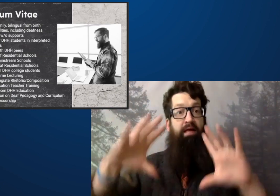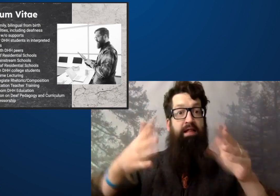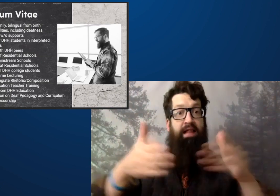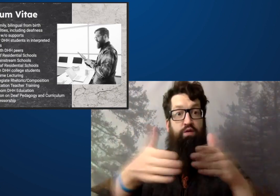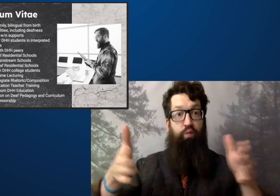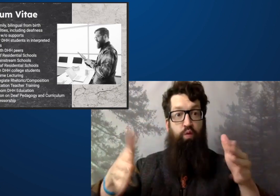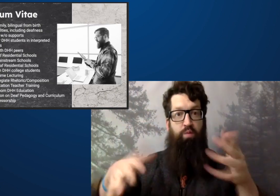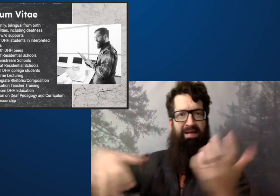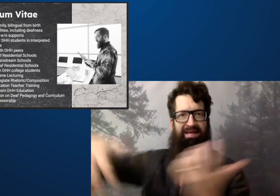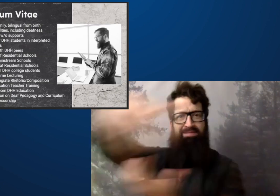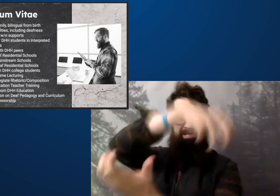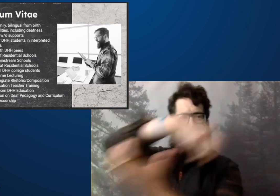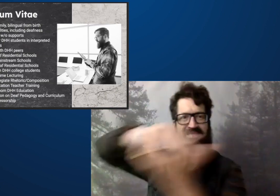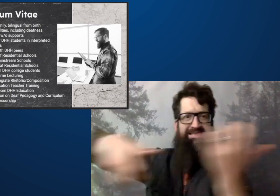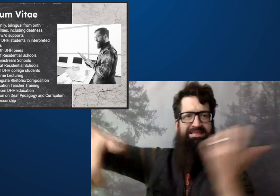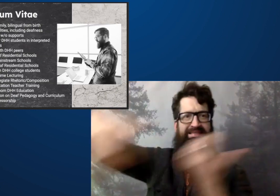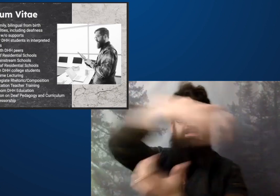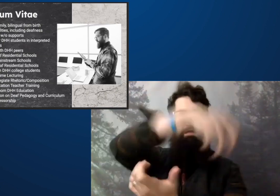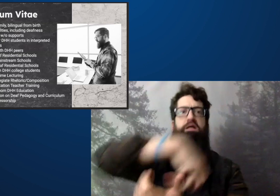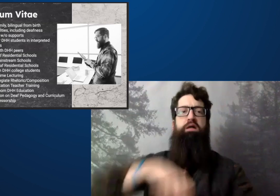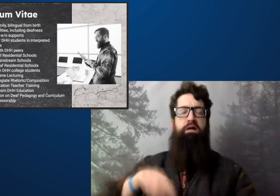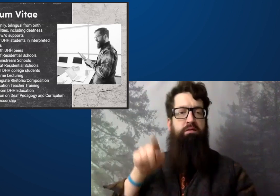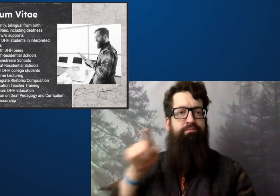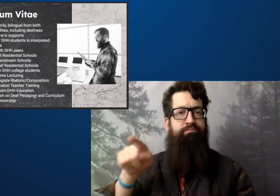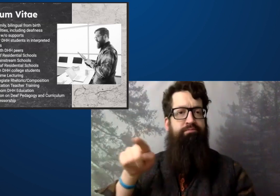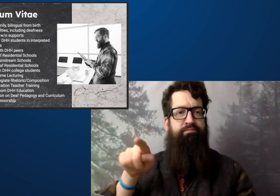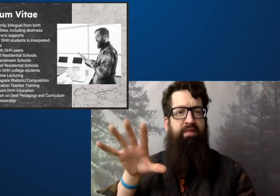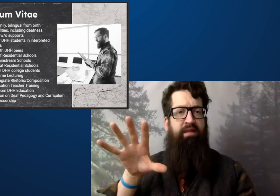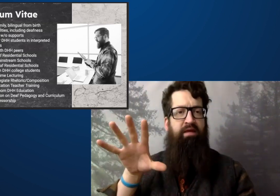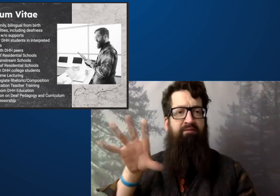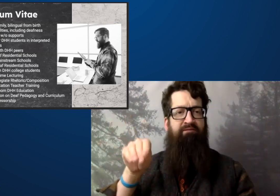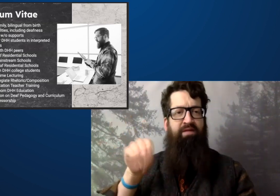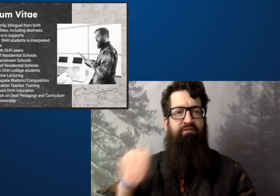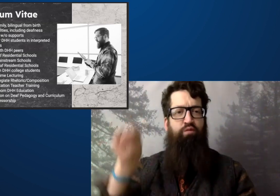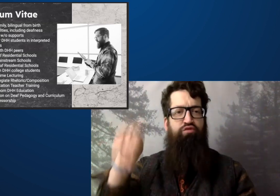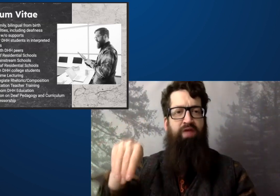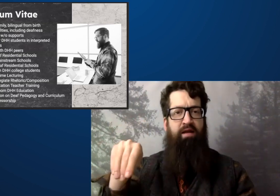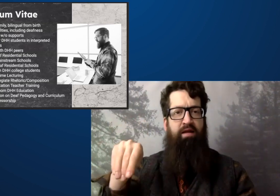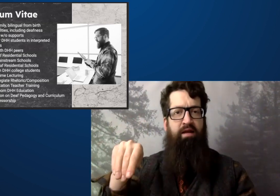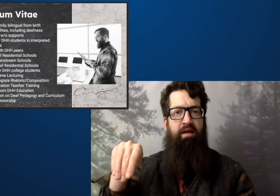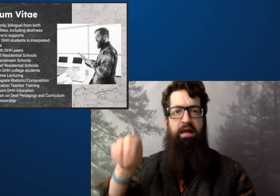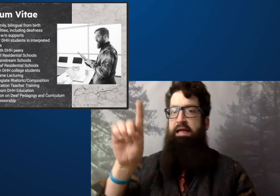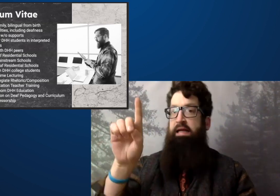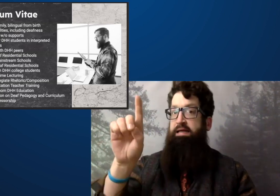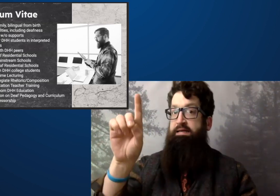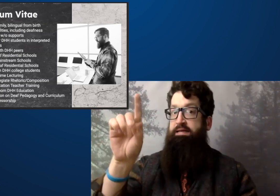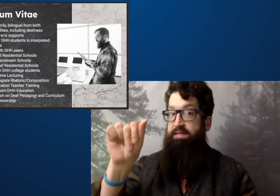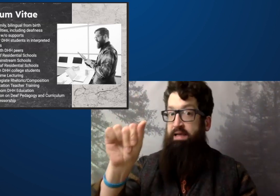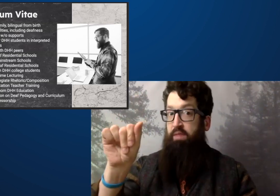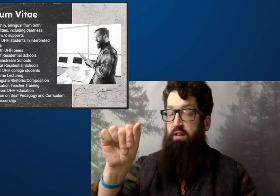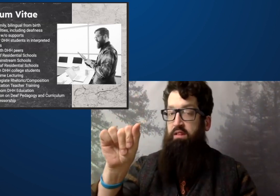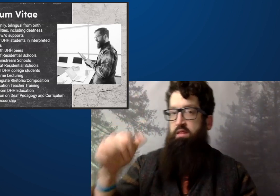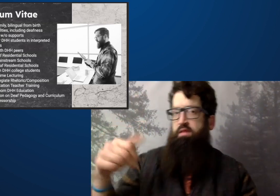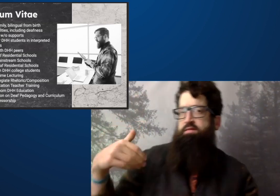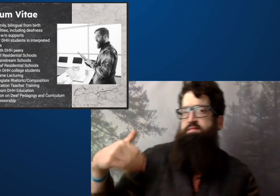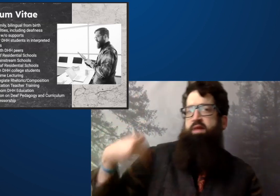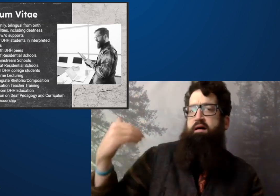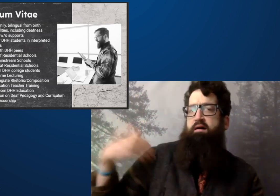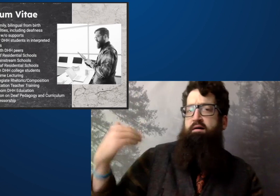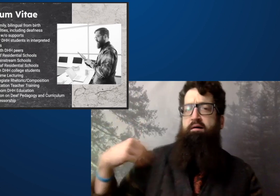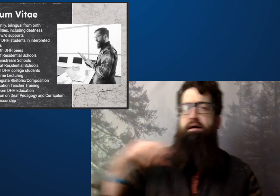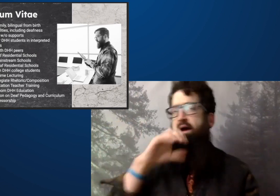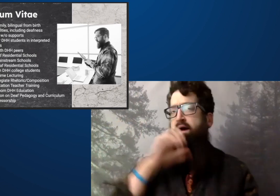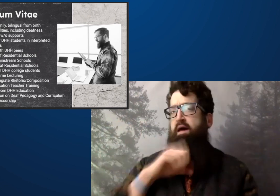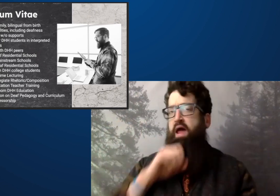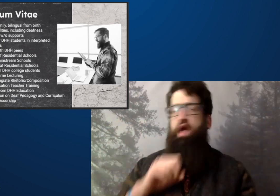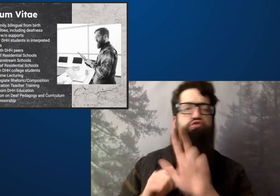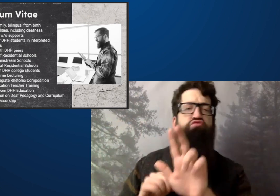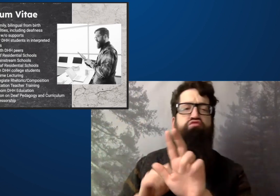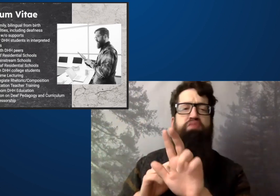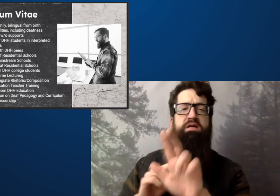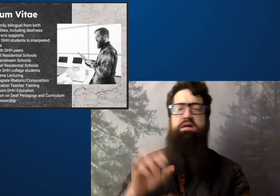Then I had some training now in my classroom.